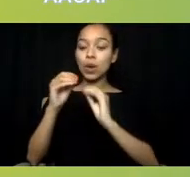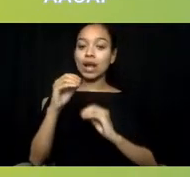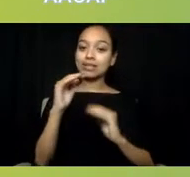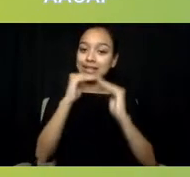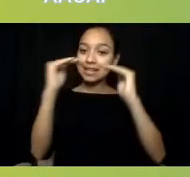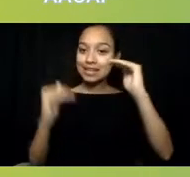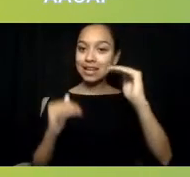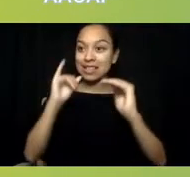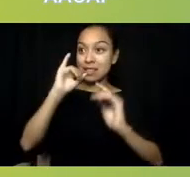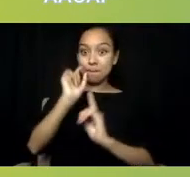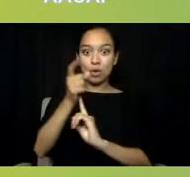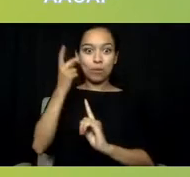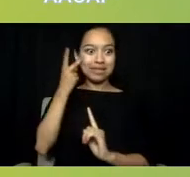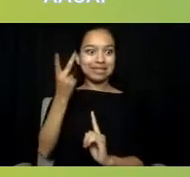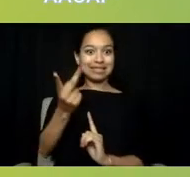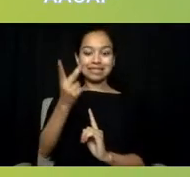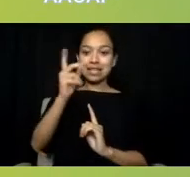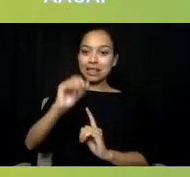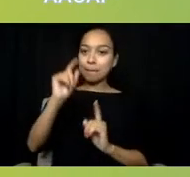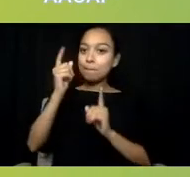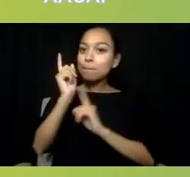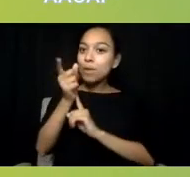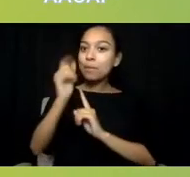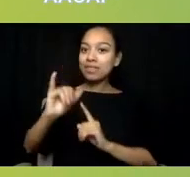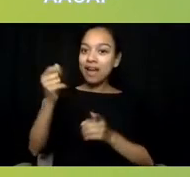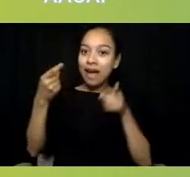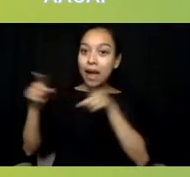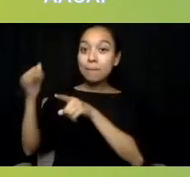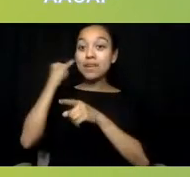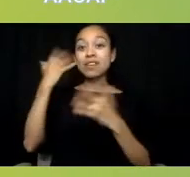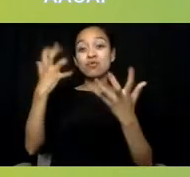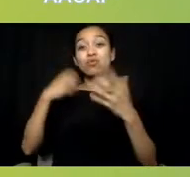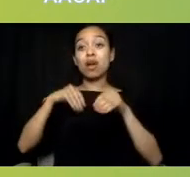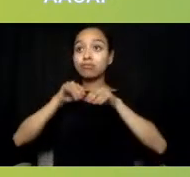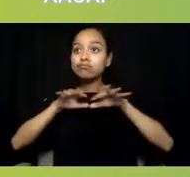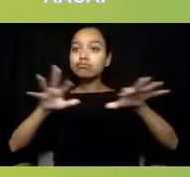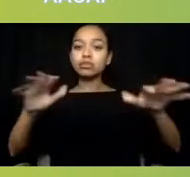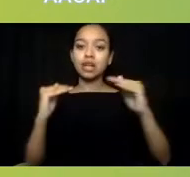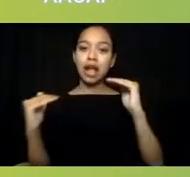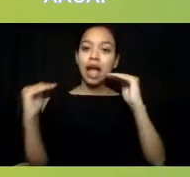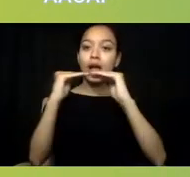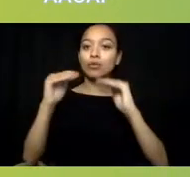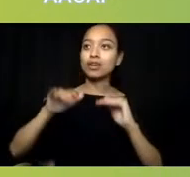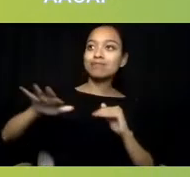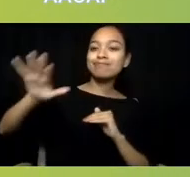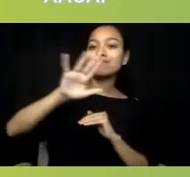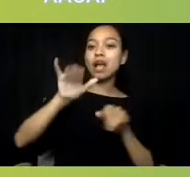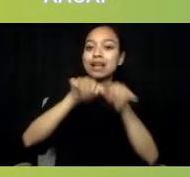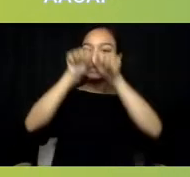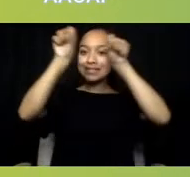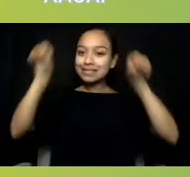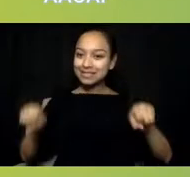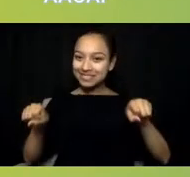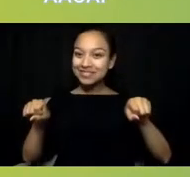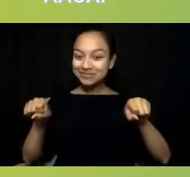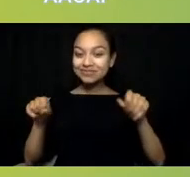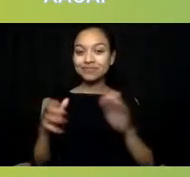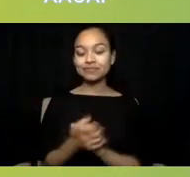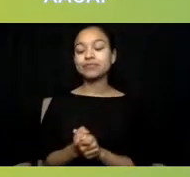if we're going to create equity throughout the entire system. Absolutely, and I think that's a good starting point for us.